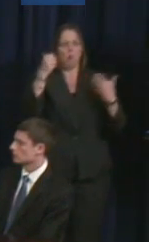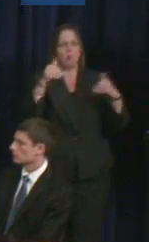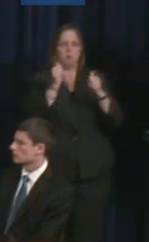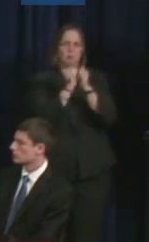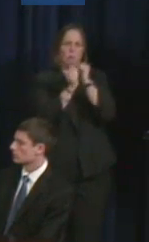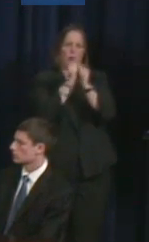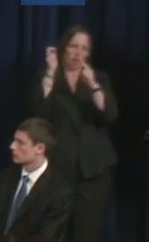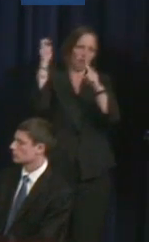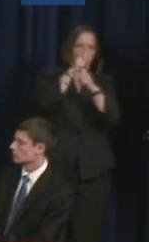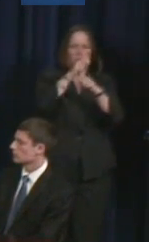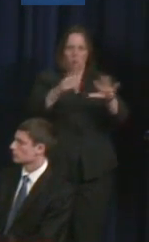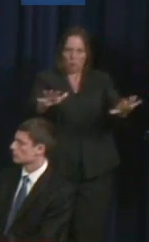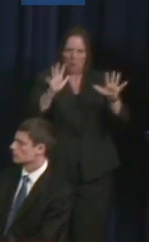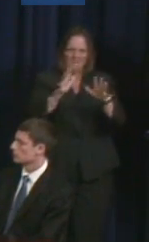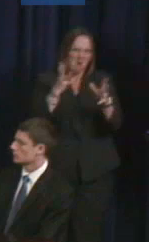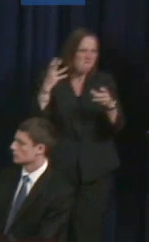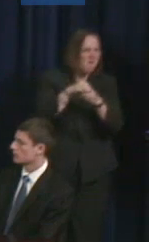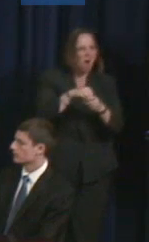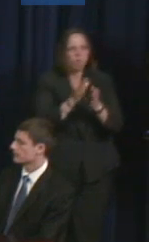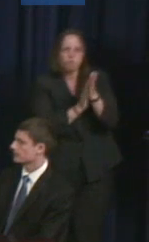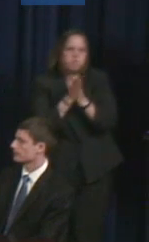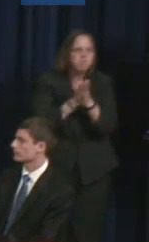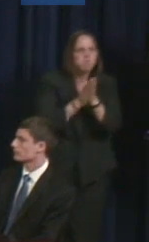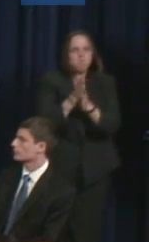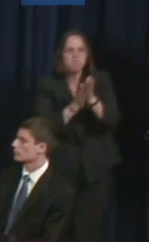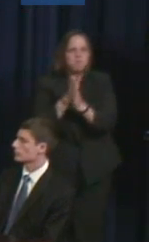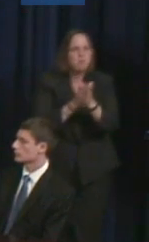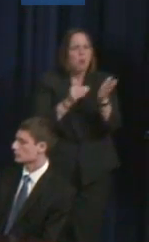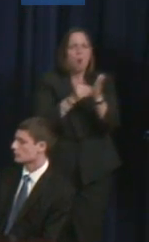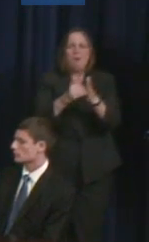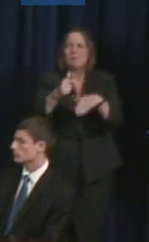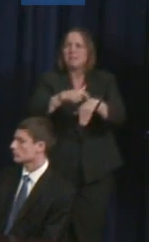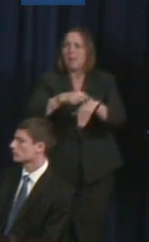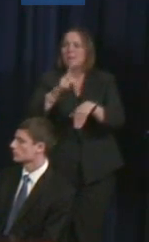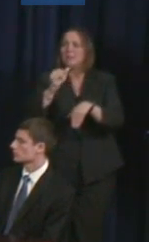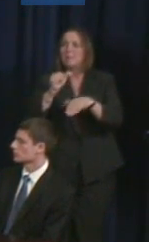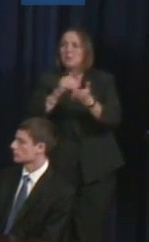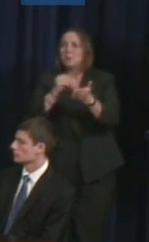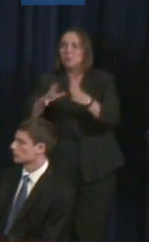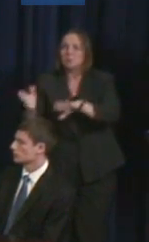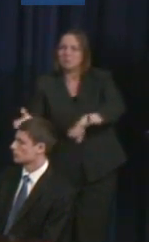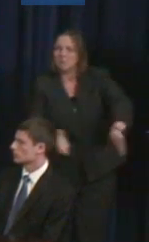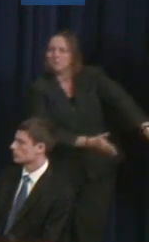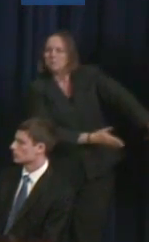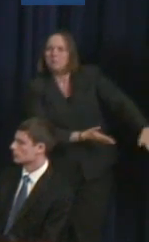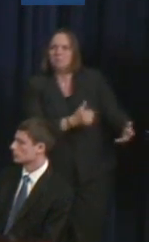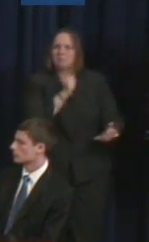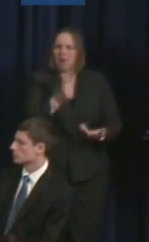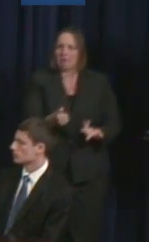with disabilities, aren't included in many of those conversations. And having the opportunity to participate in those